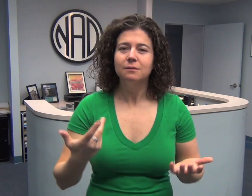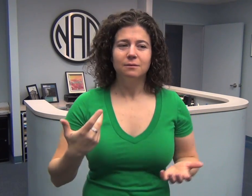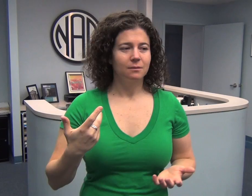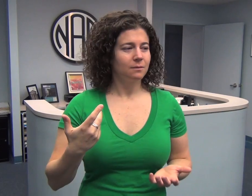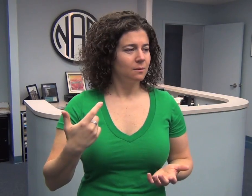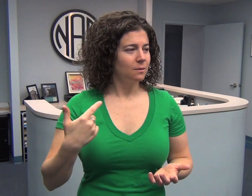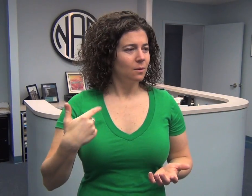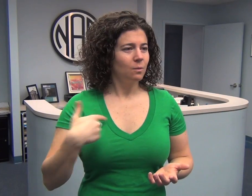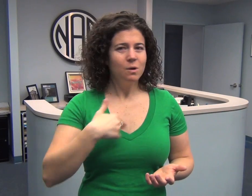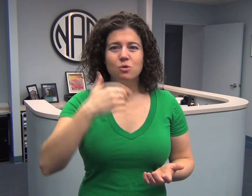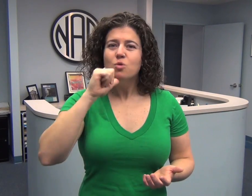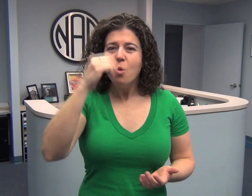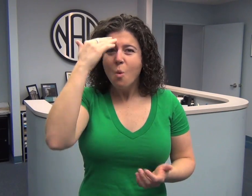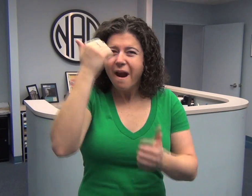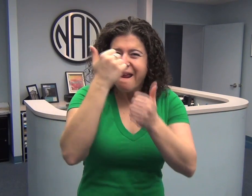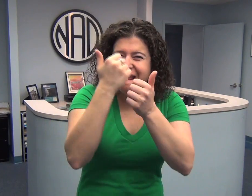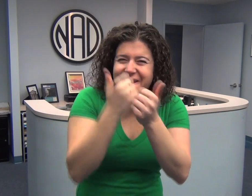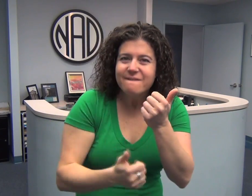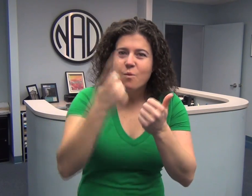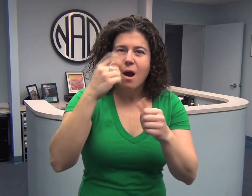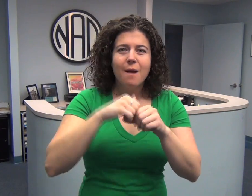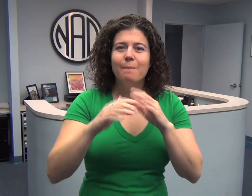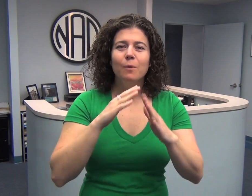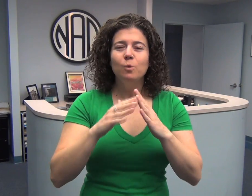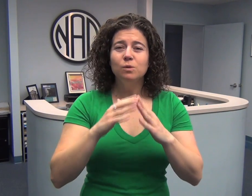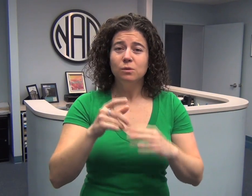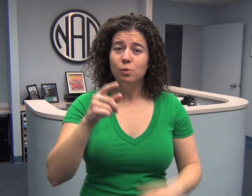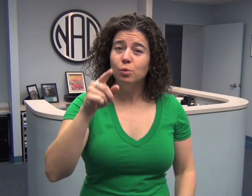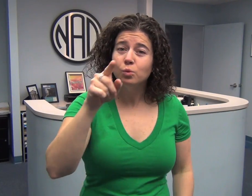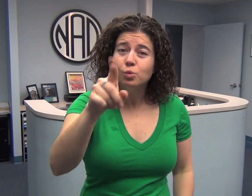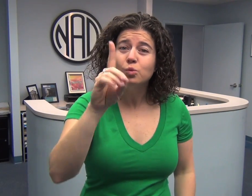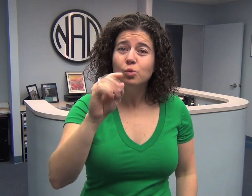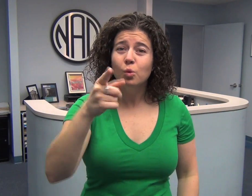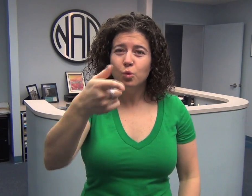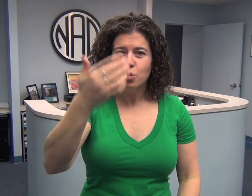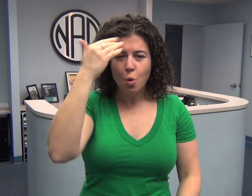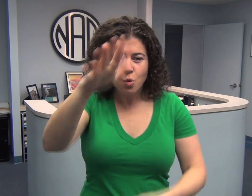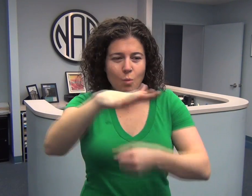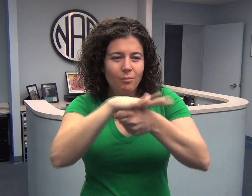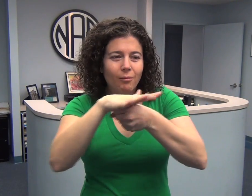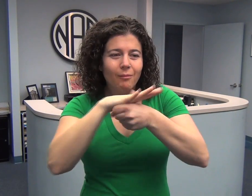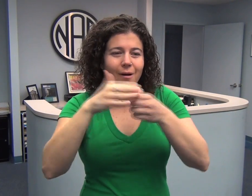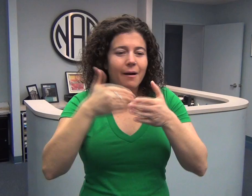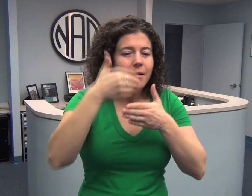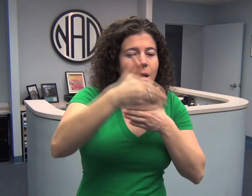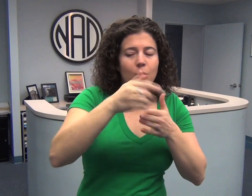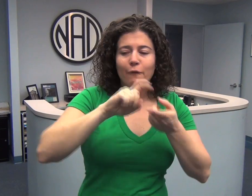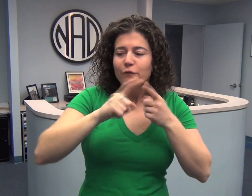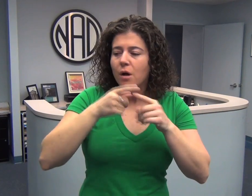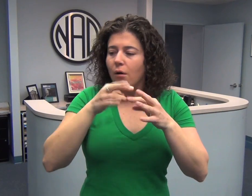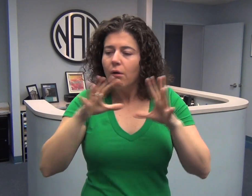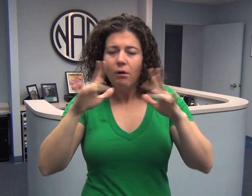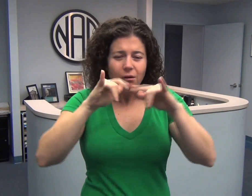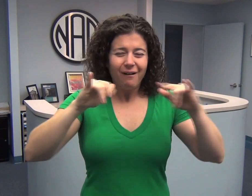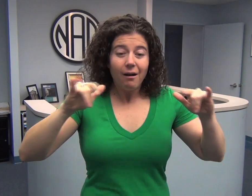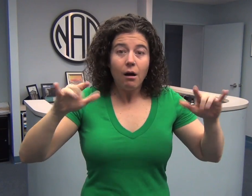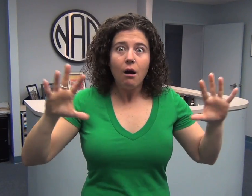Well, the NAD doesn’t know everyone in the deaf and hard of hearing community but you do. You know your locals, your neighbors, friends and so on